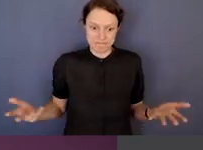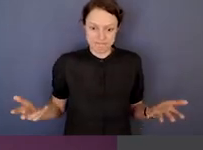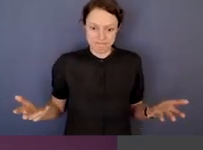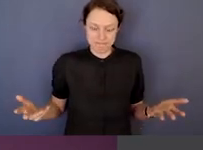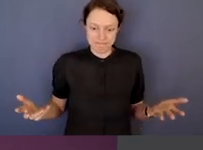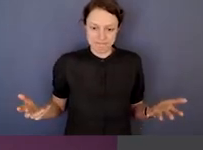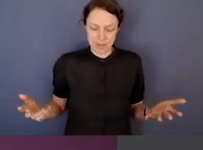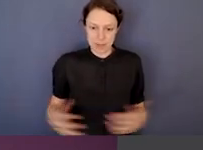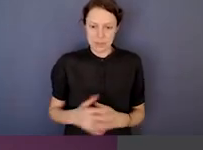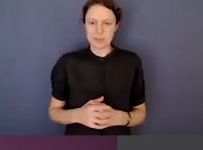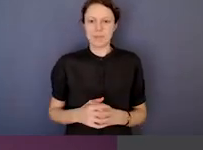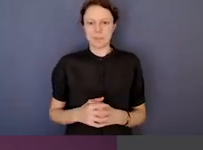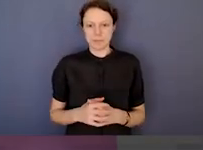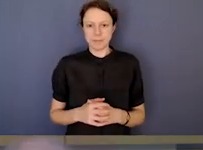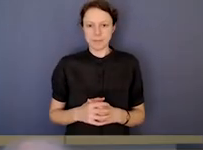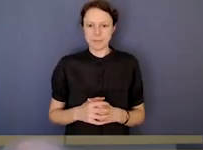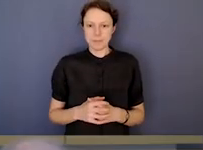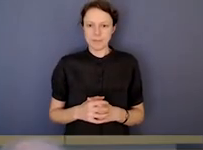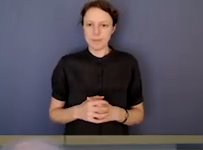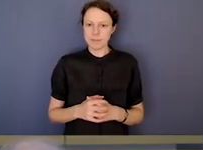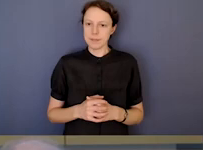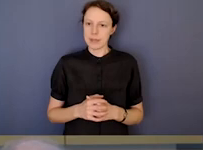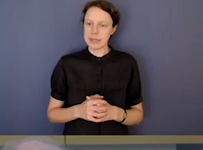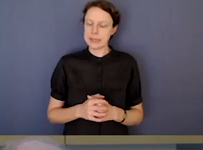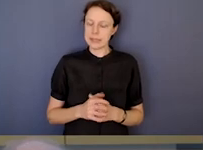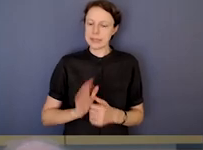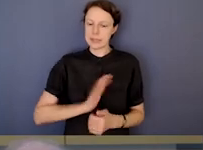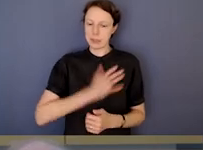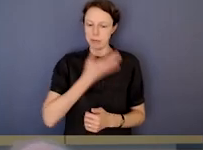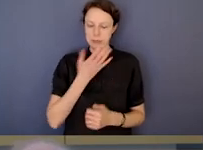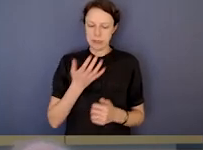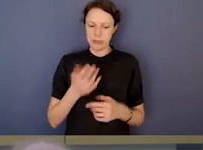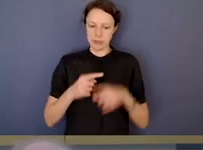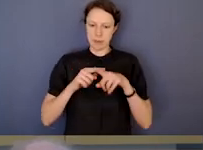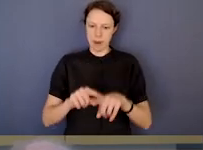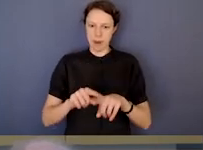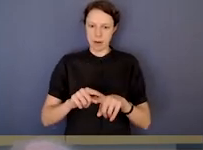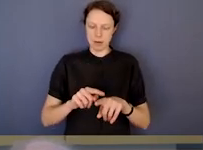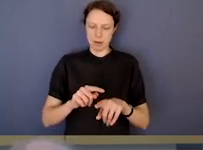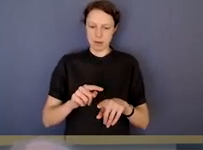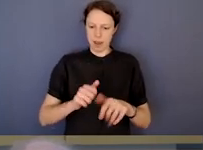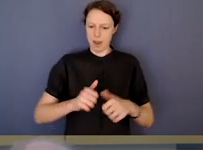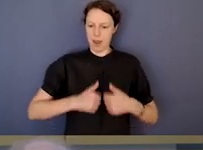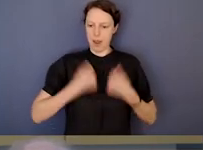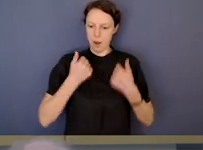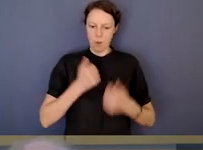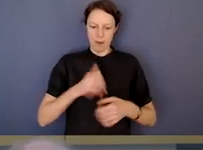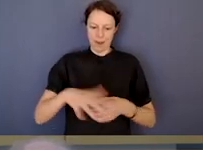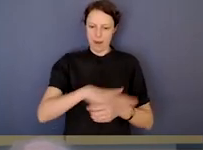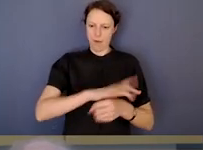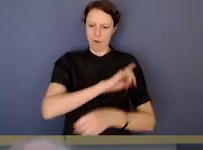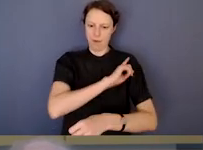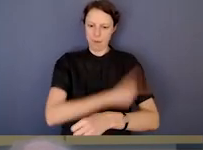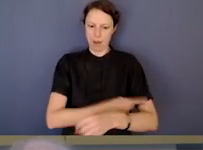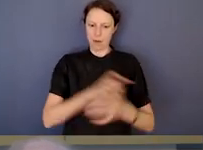And there are really two dimensions, as you say. There's the dimension in terms of jurisdiction, so what is it that we as a body can investigate?